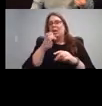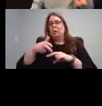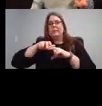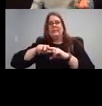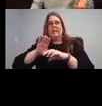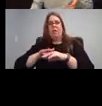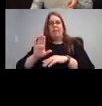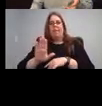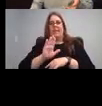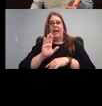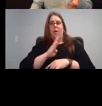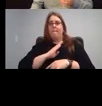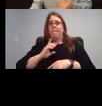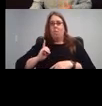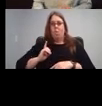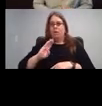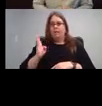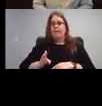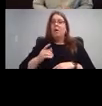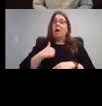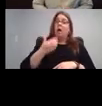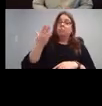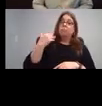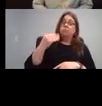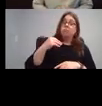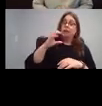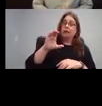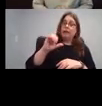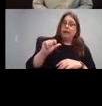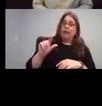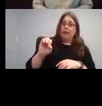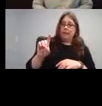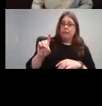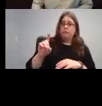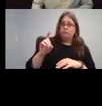I have been on the board of California educators of the Deaf in the past.